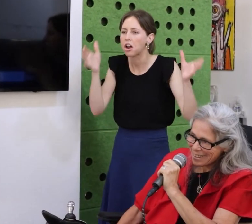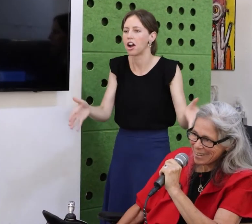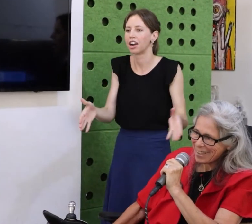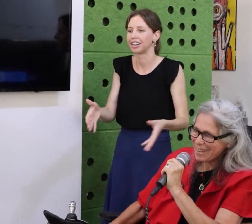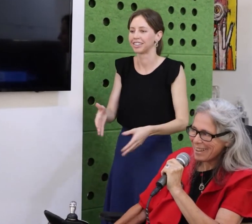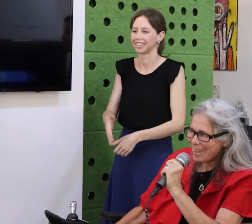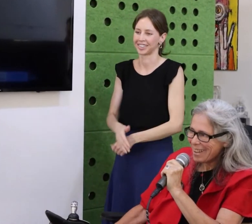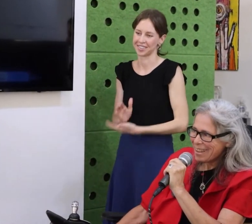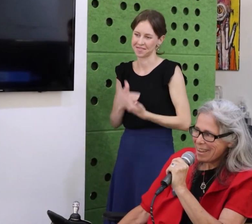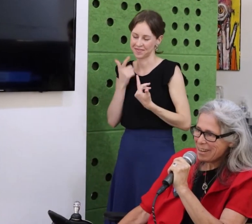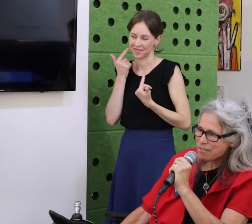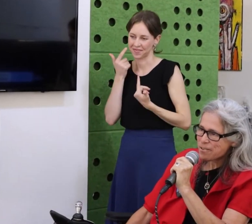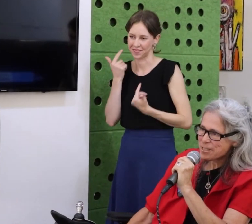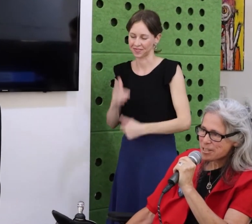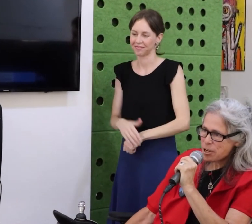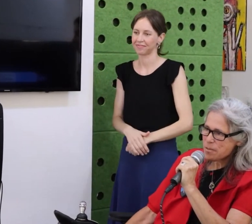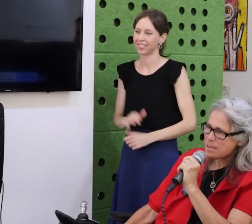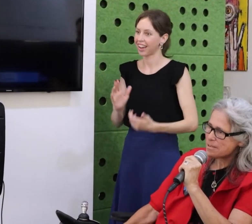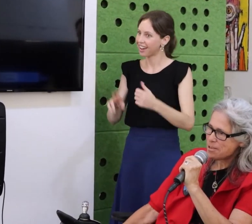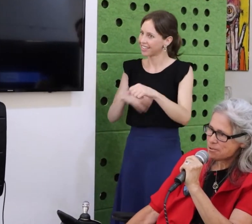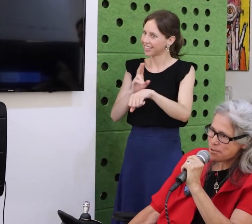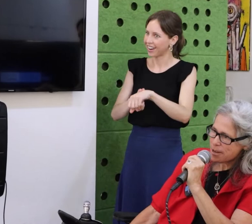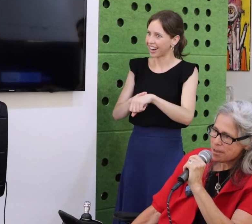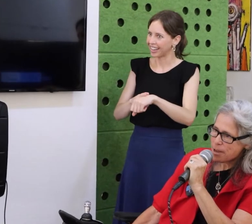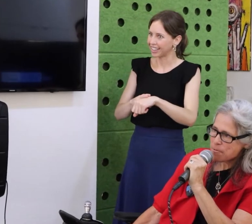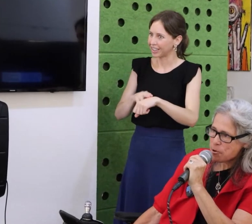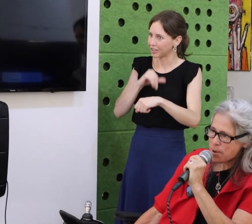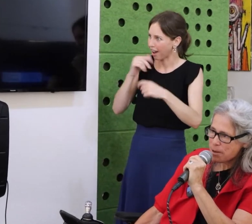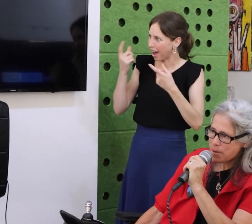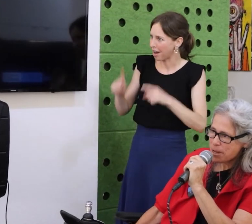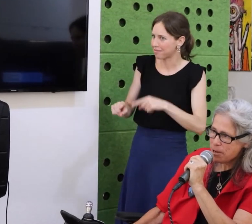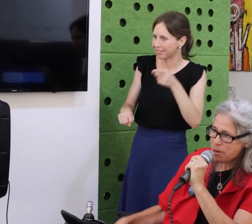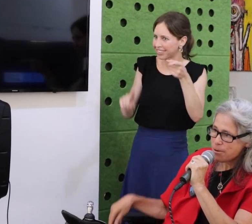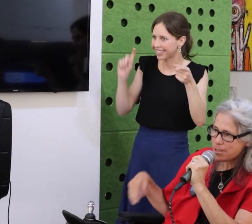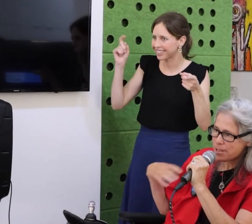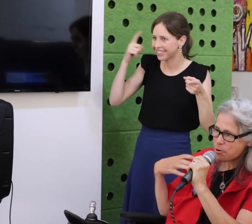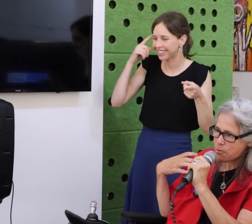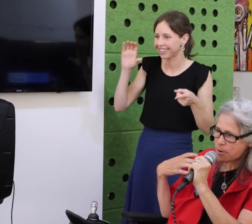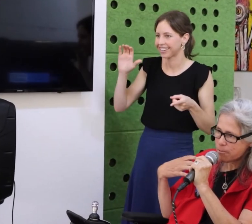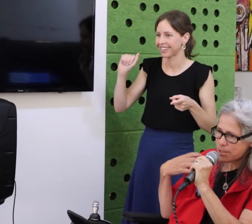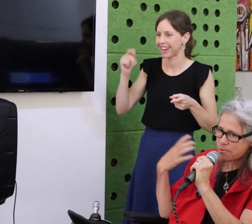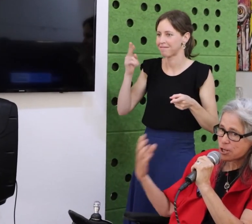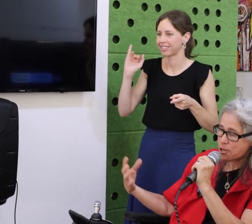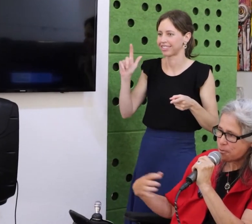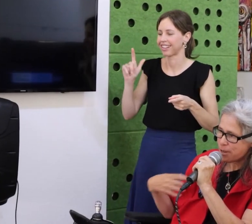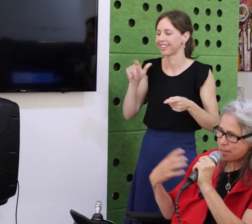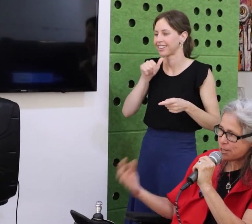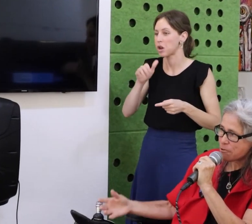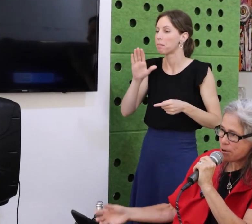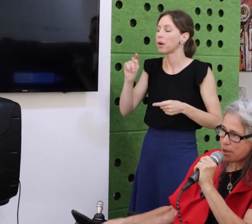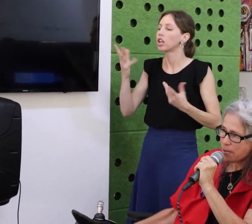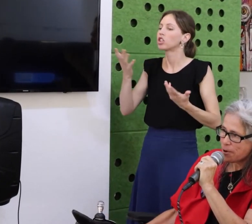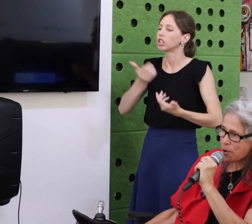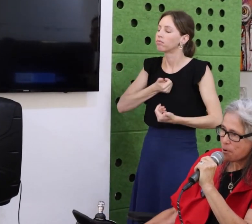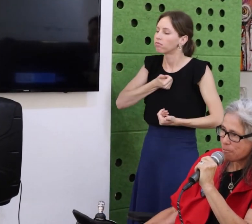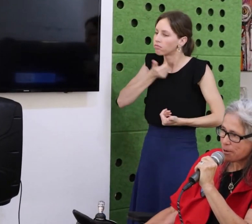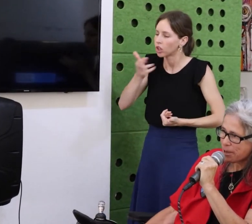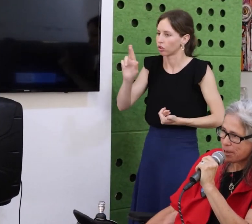at the capital. George was very proud of his arrest record. I think he lost count at about 38 arrests.